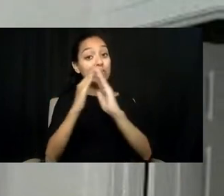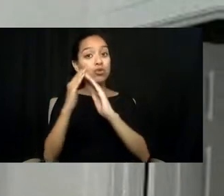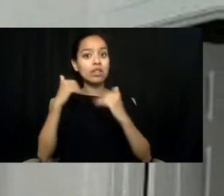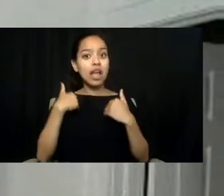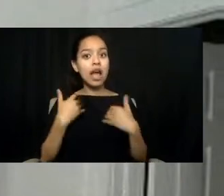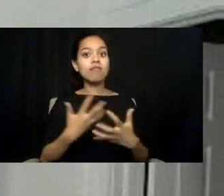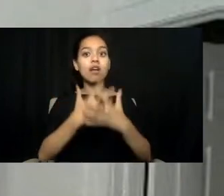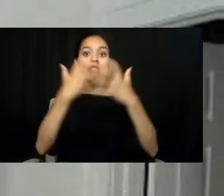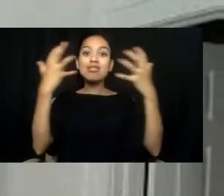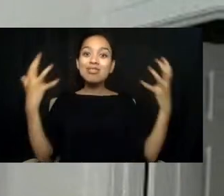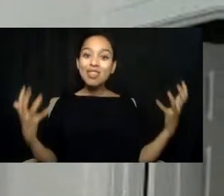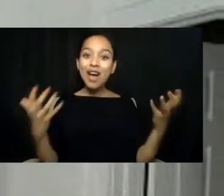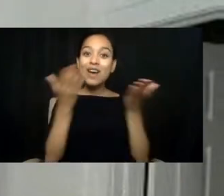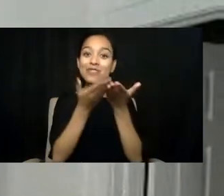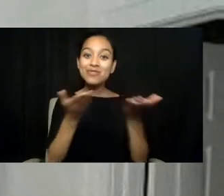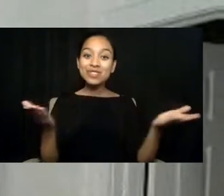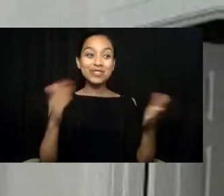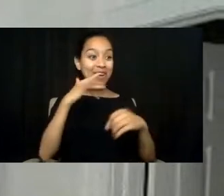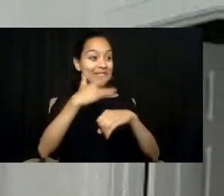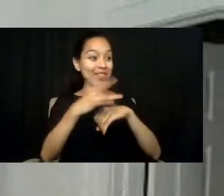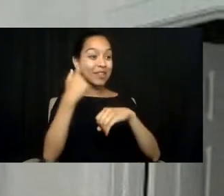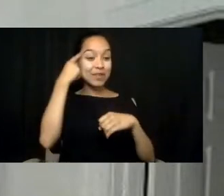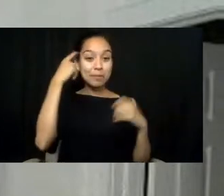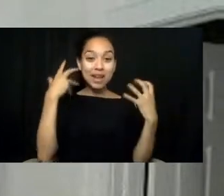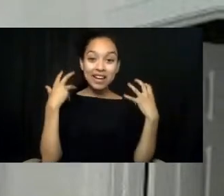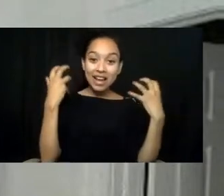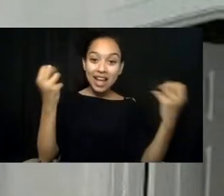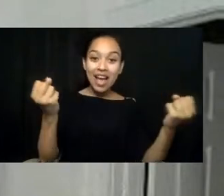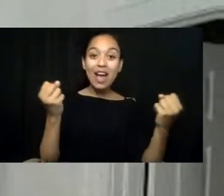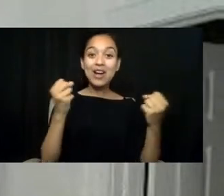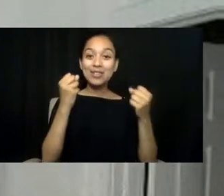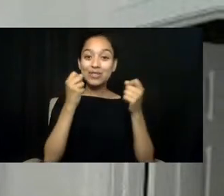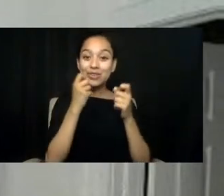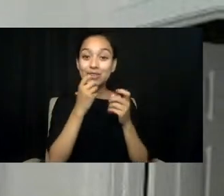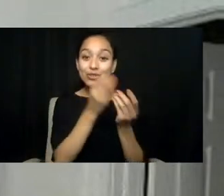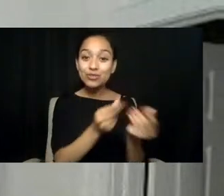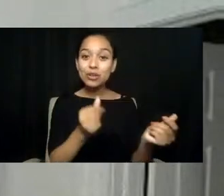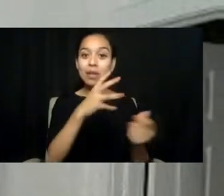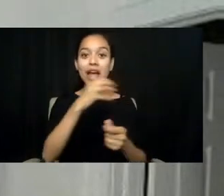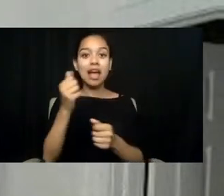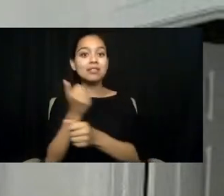for mental health treatment, for substance use disorder treatment